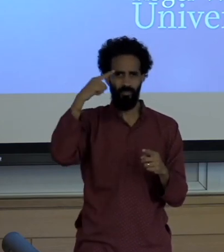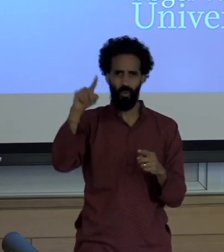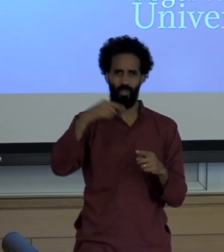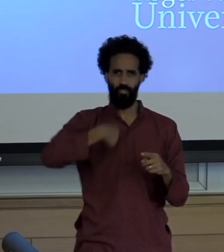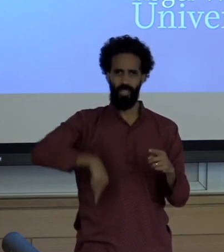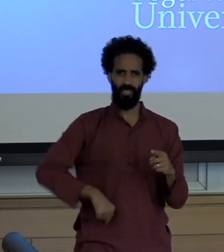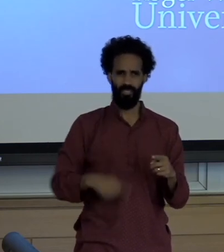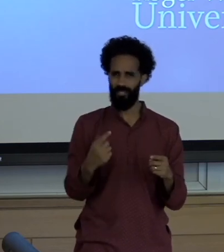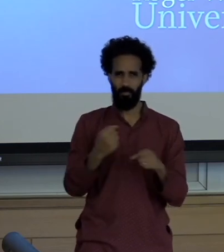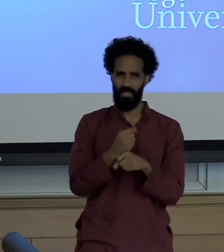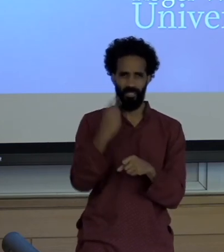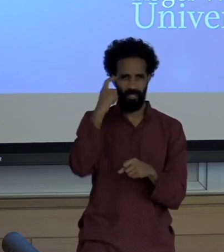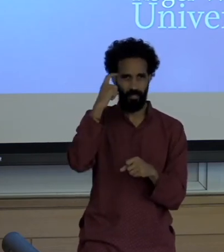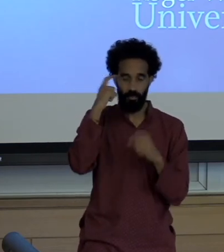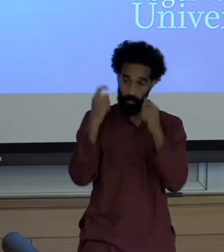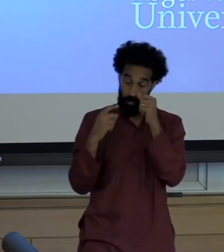one of the critiques was well they got